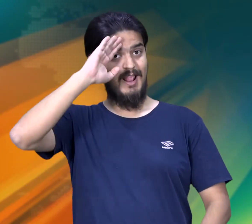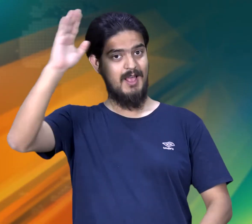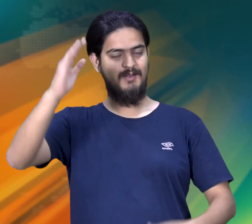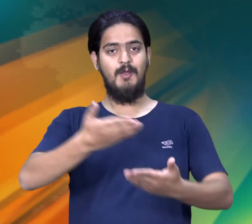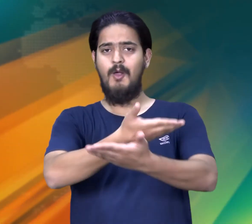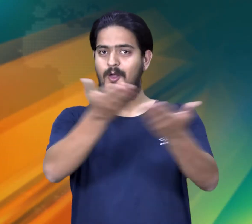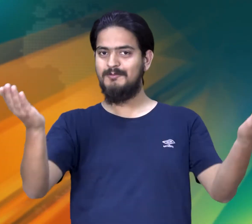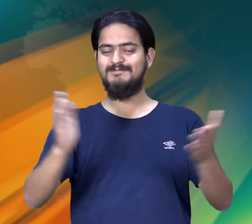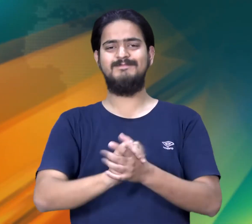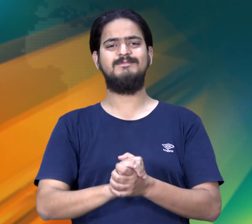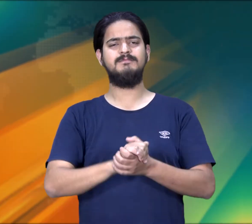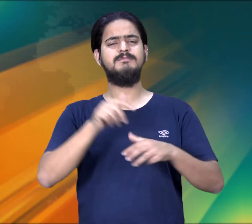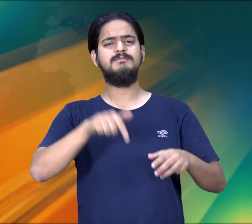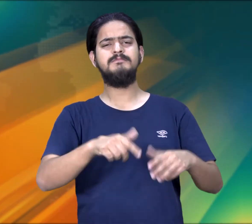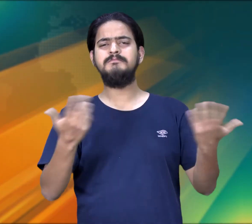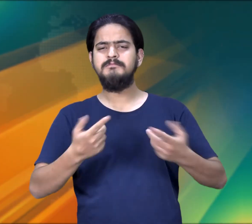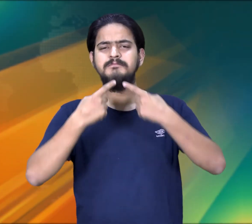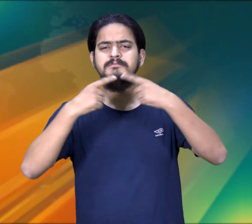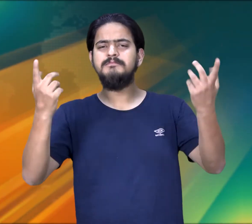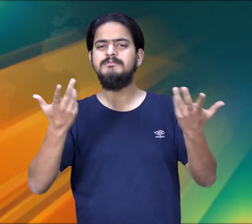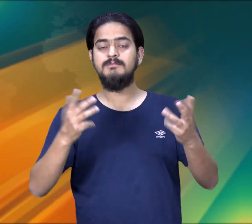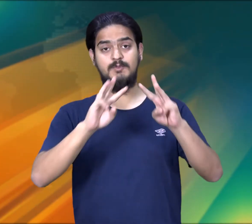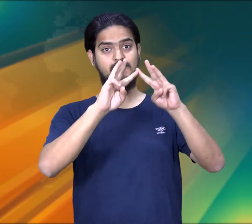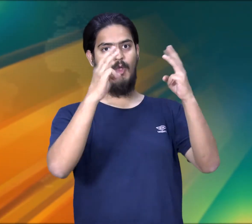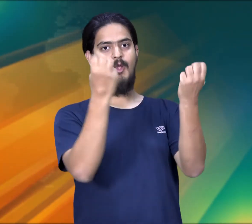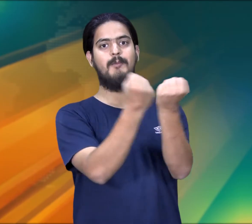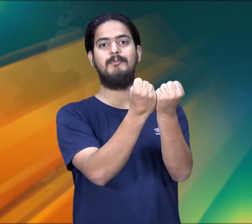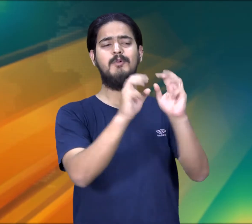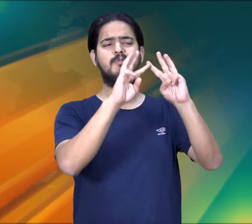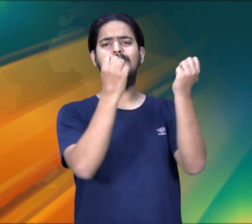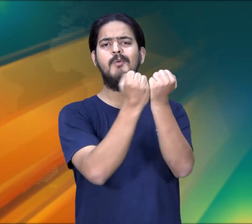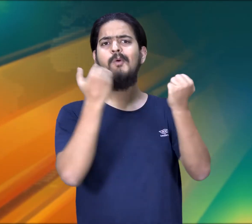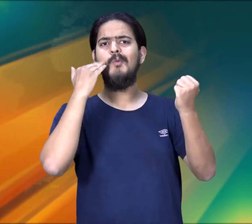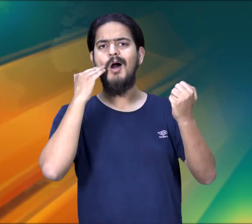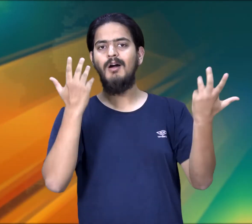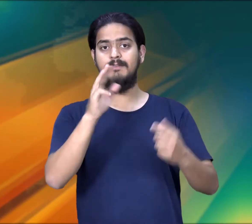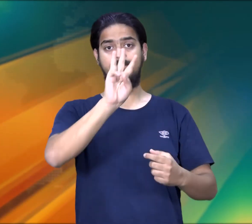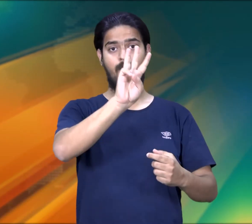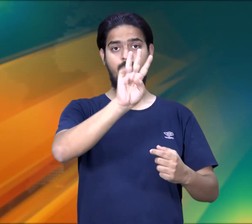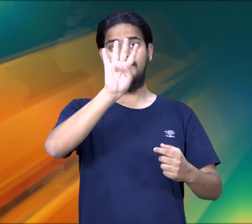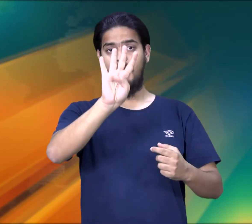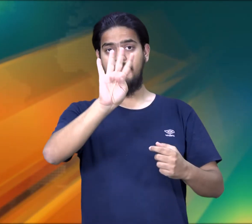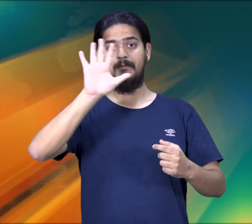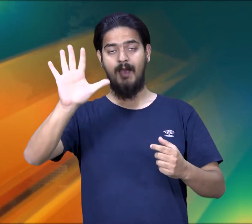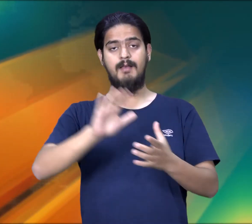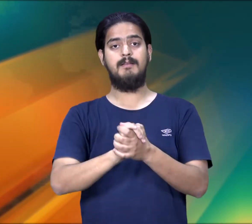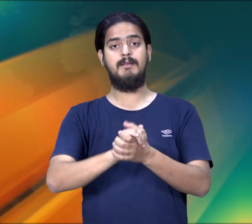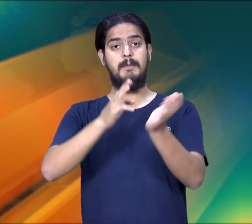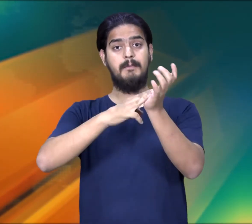Hello everyone! I have an announcement for you. We are organizing an Orientation